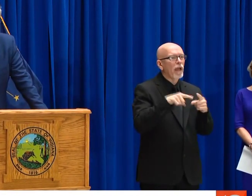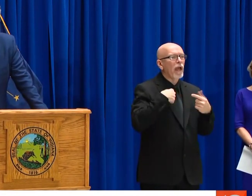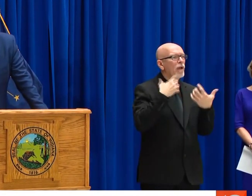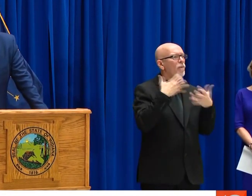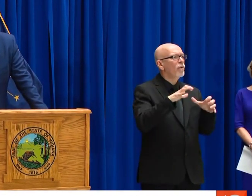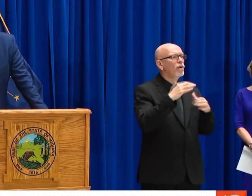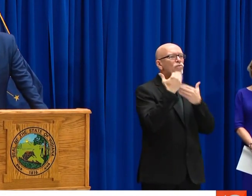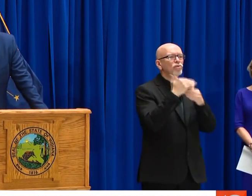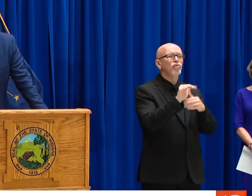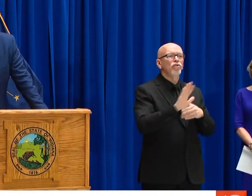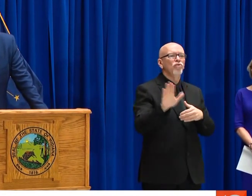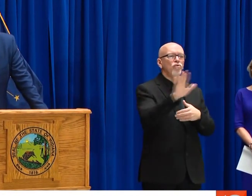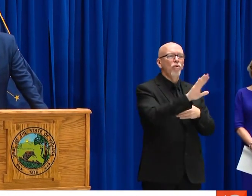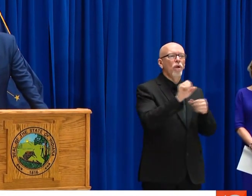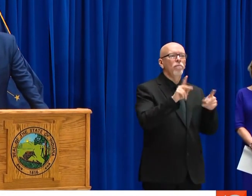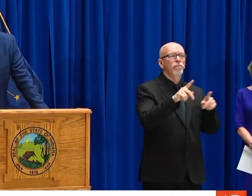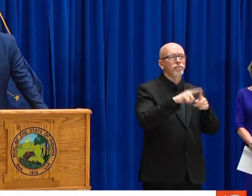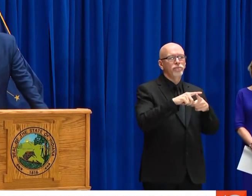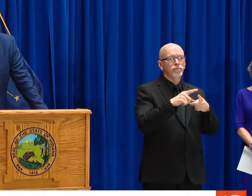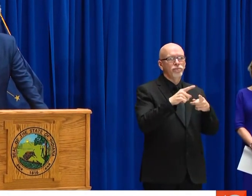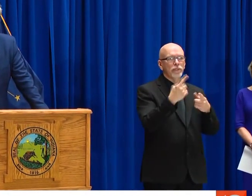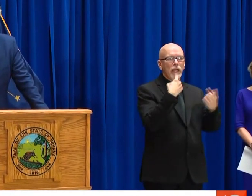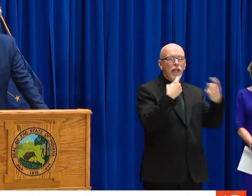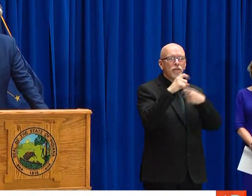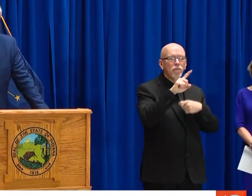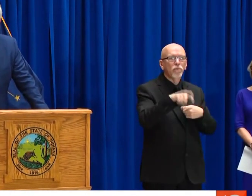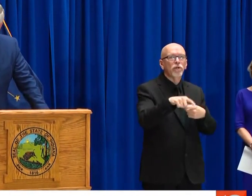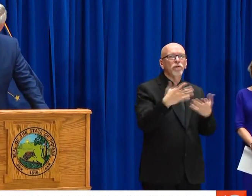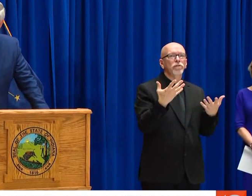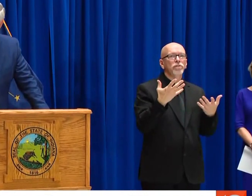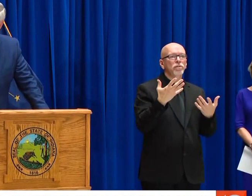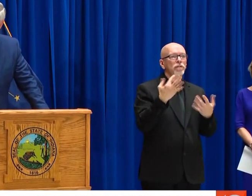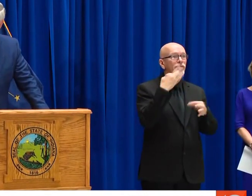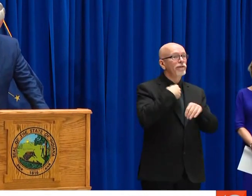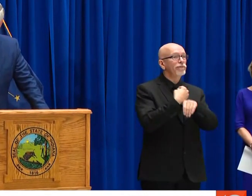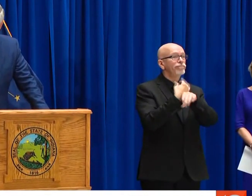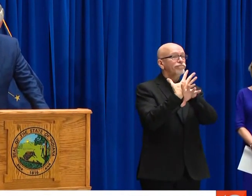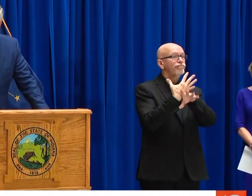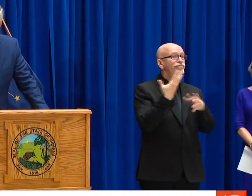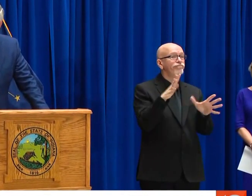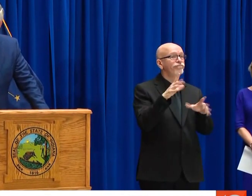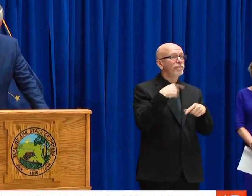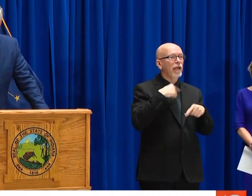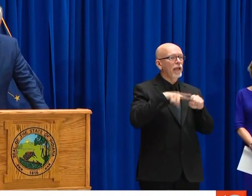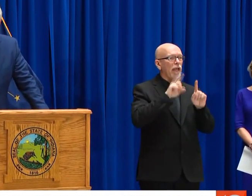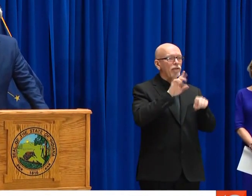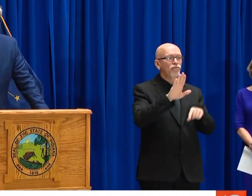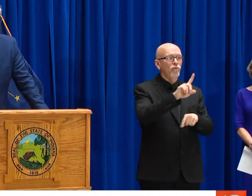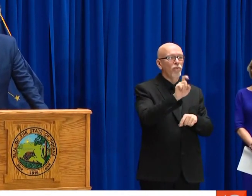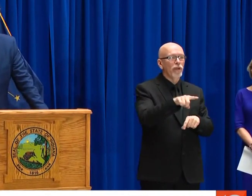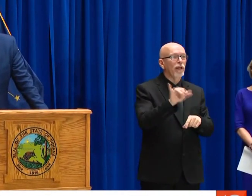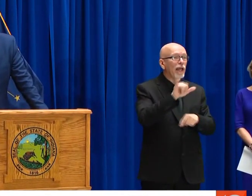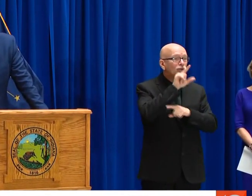FOURTH ESTATE FROM HAVING ACCESS -- WE'RE GOING TO BE TRANSPARENT FOR SURE, BUT I DON'T WANT TO RESTRICT THE